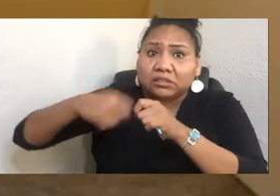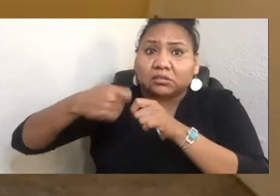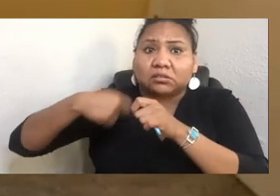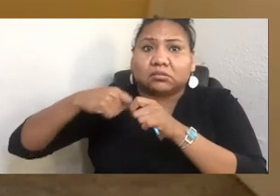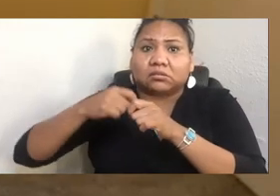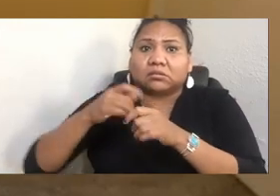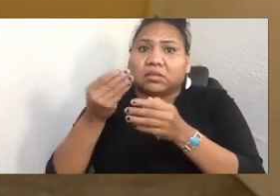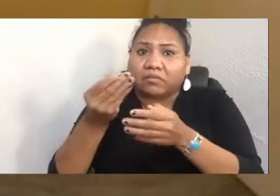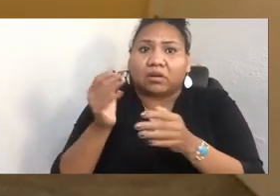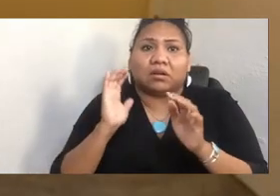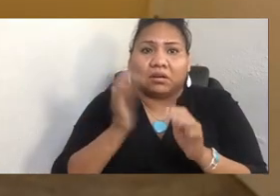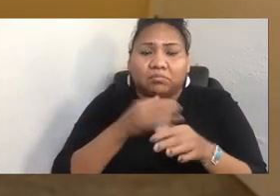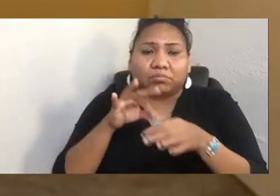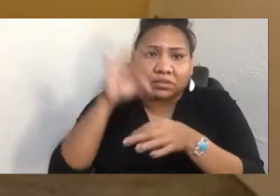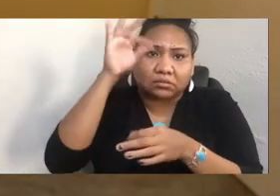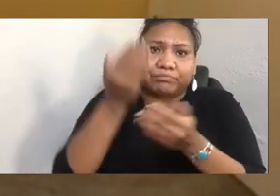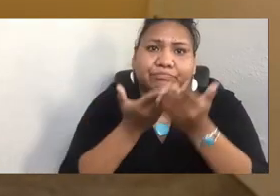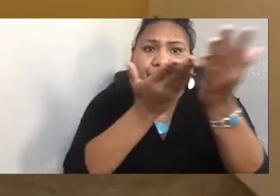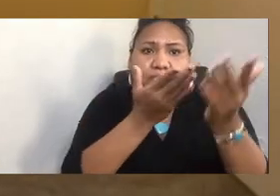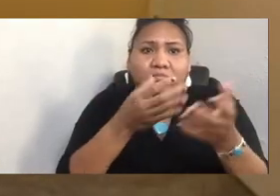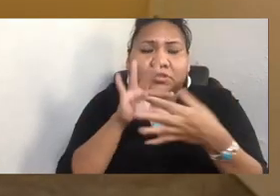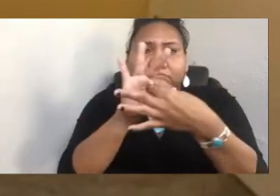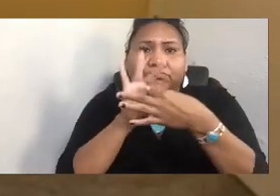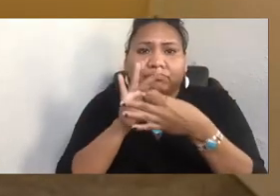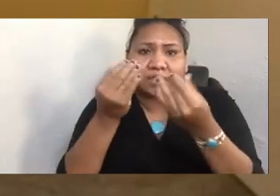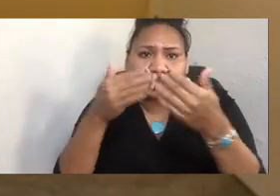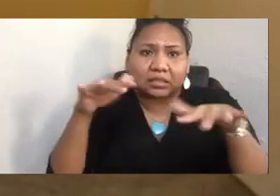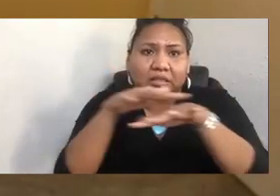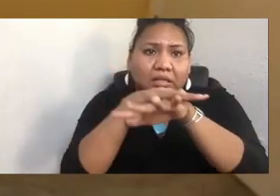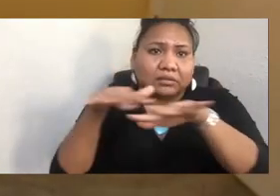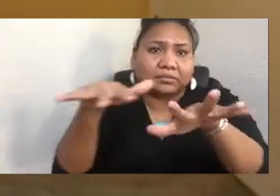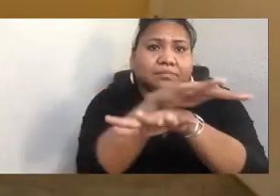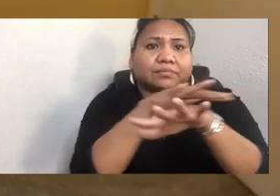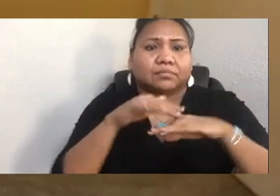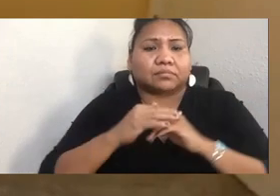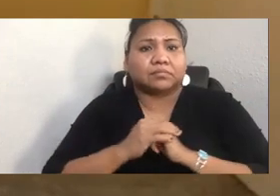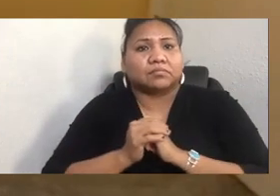And so I just feel really strongly like those are big things too, you know?